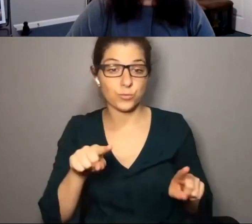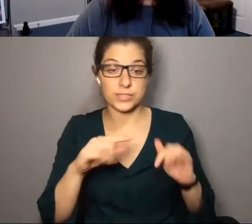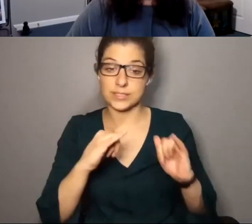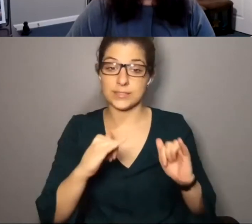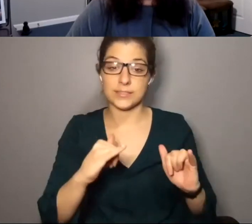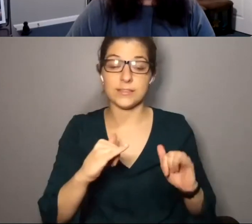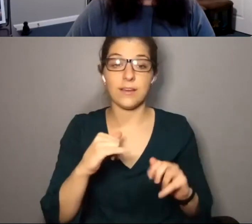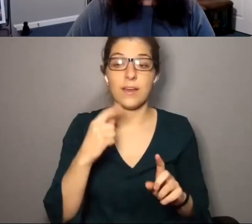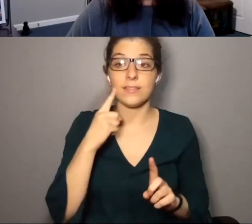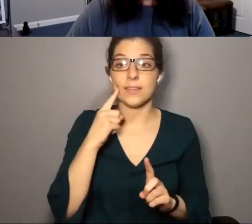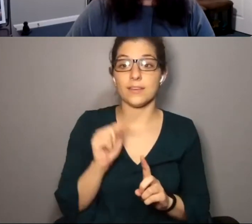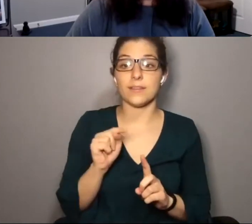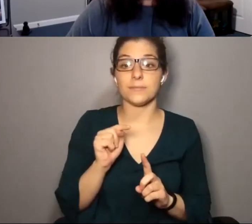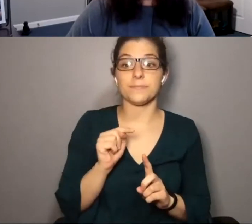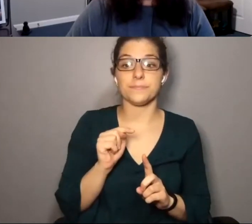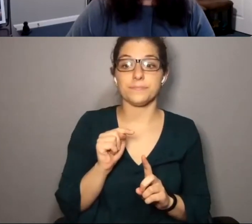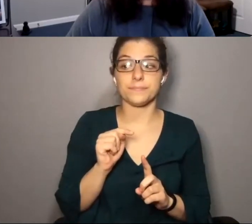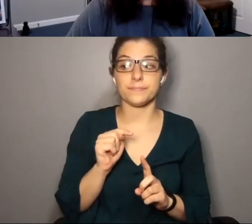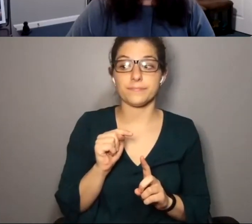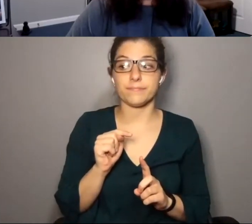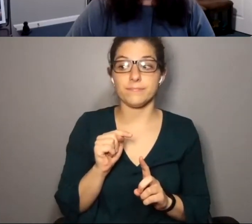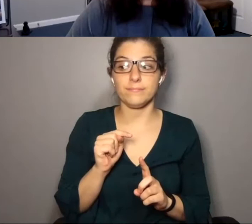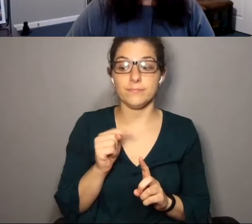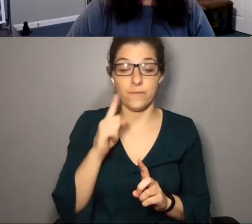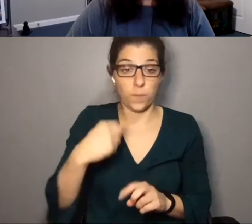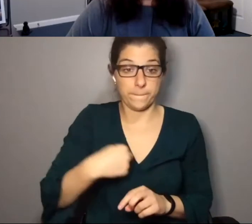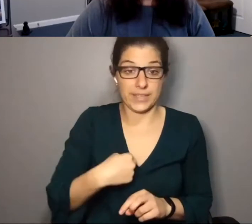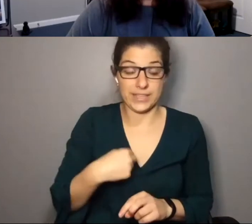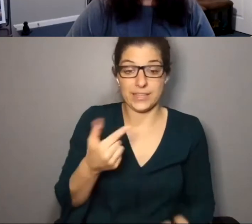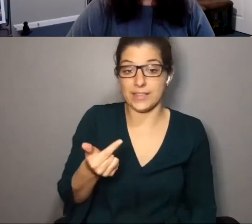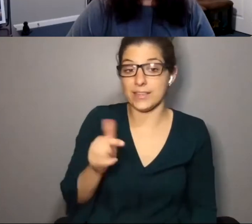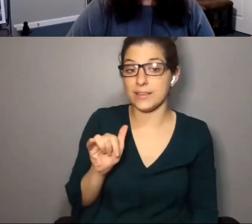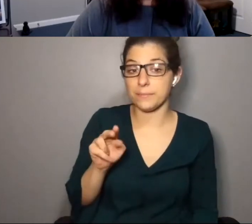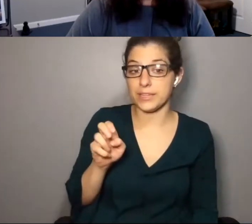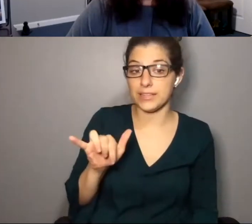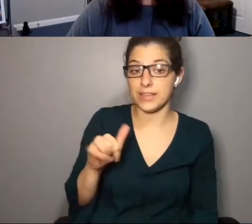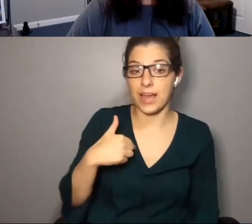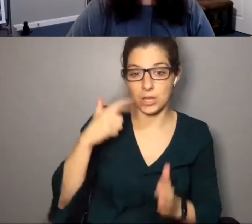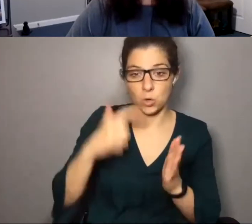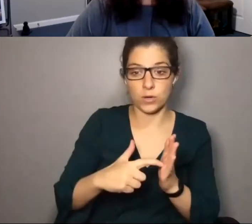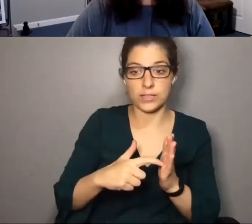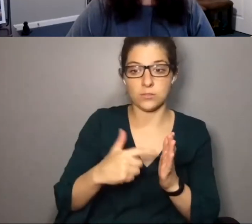is -- I think at least for me at Gibney, I have noticed we have been putting things